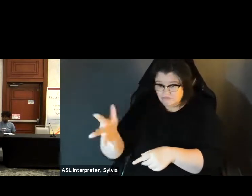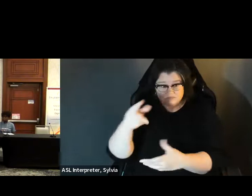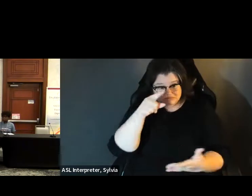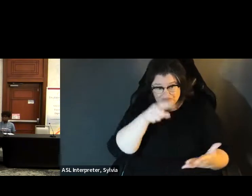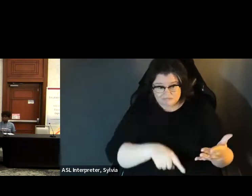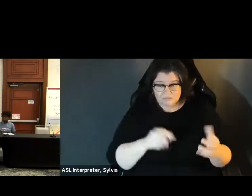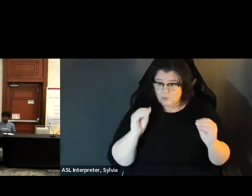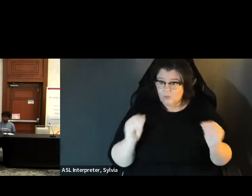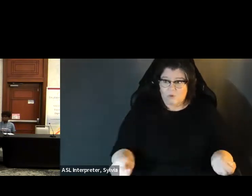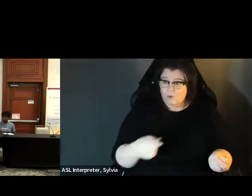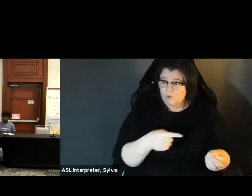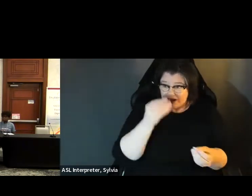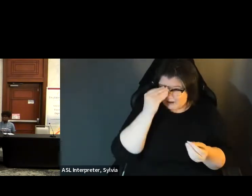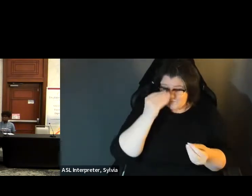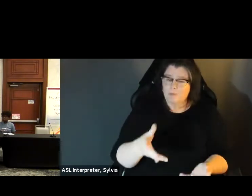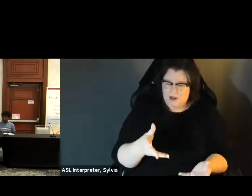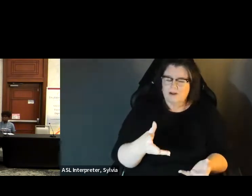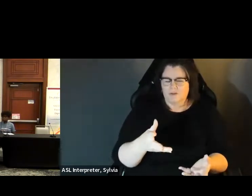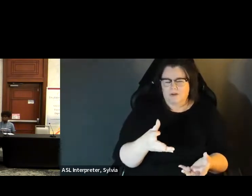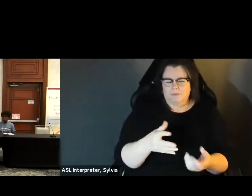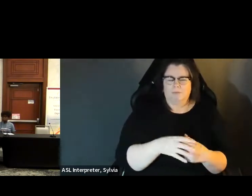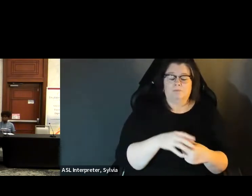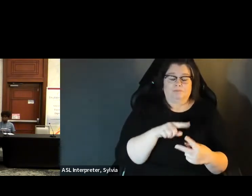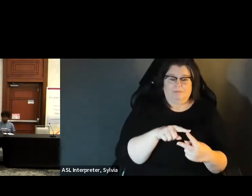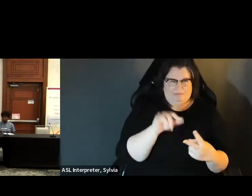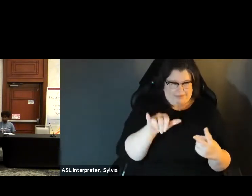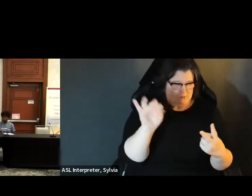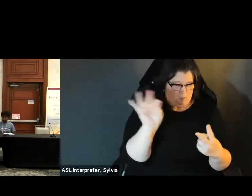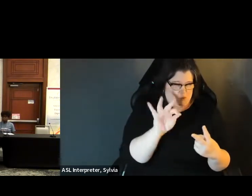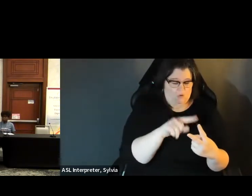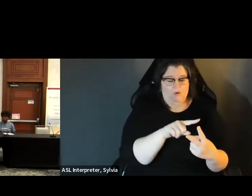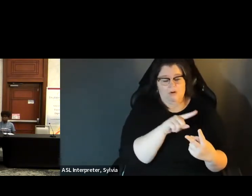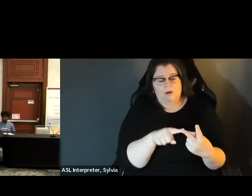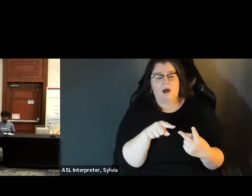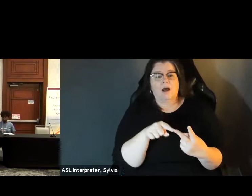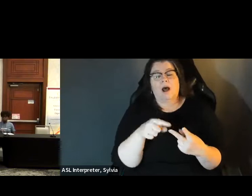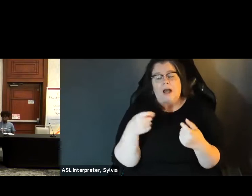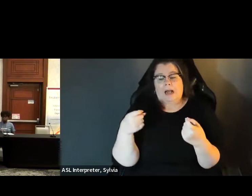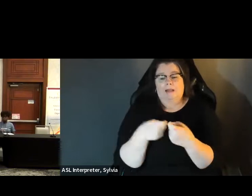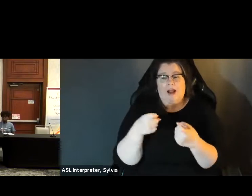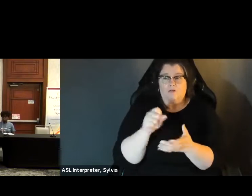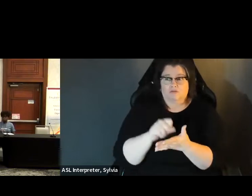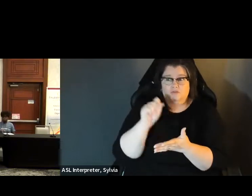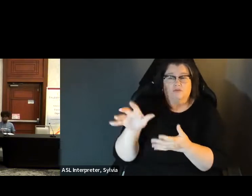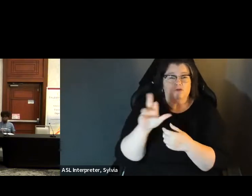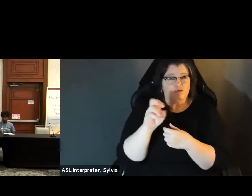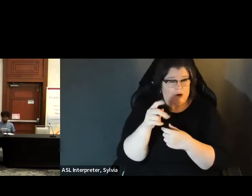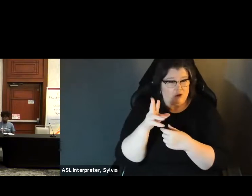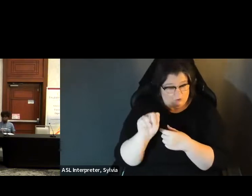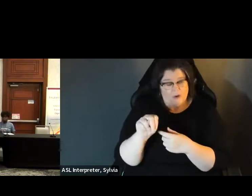your supervisor to get the information. At lowest on the At least on the website and find out how to access your